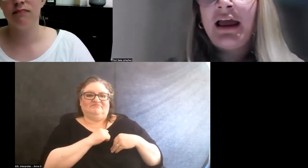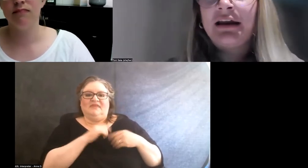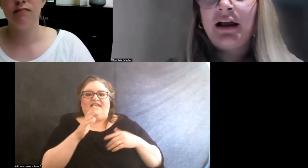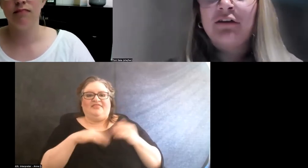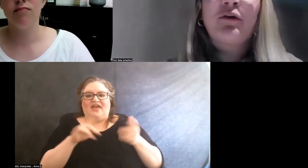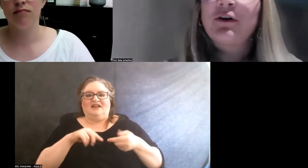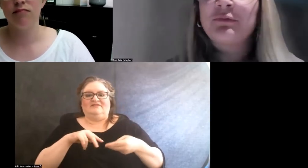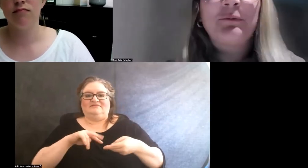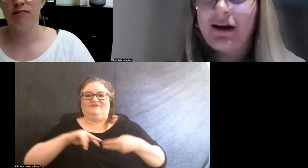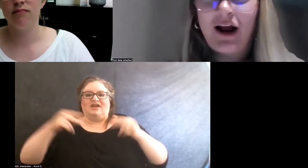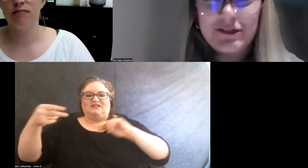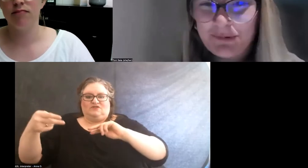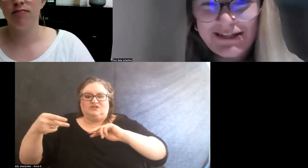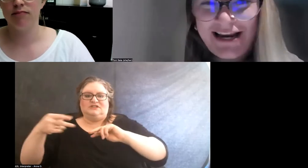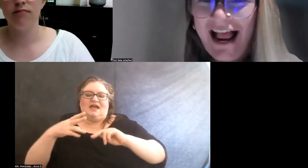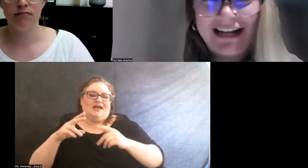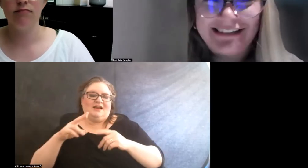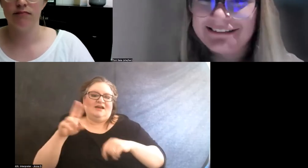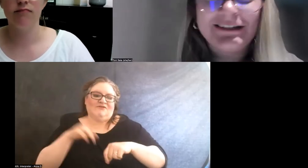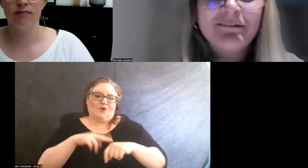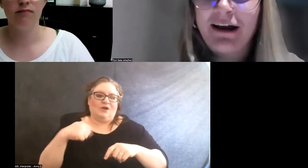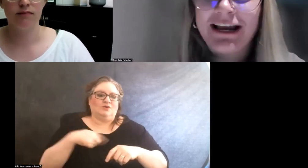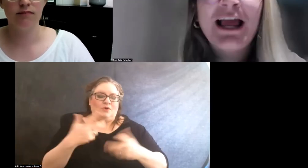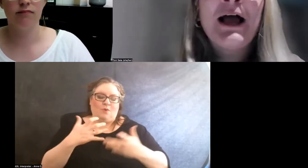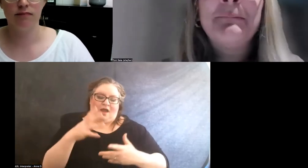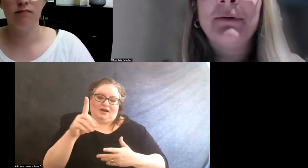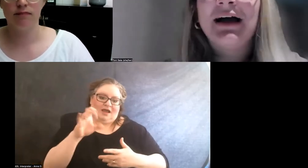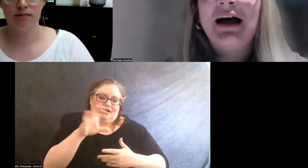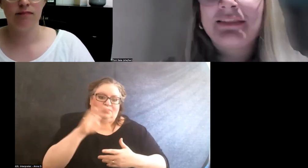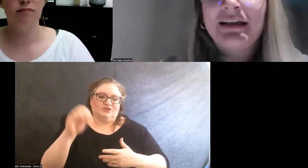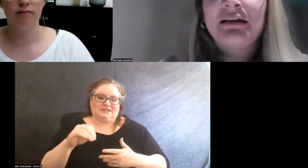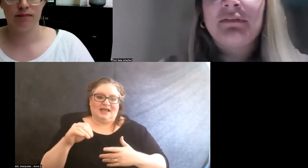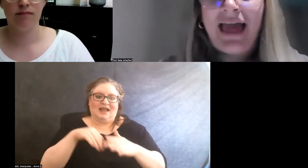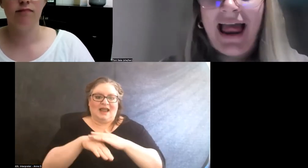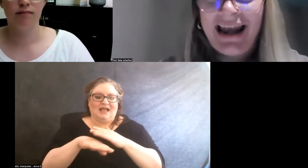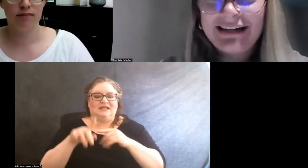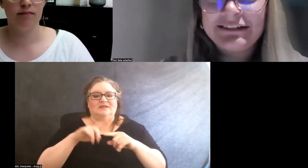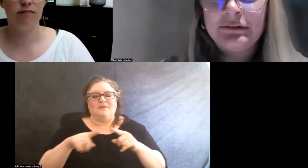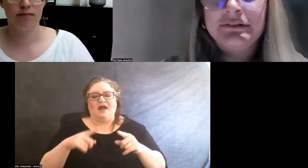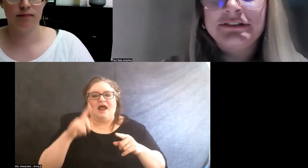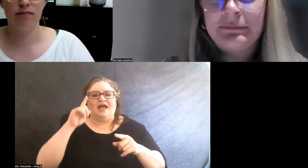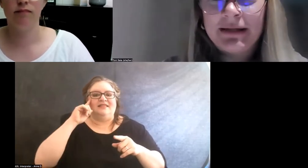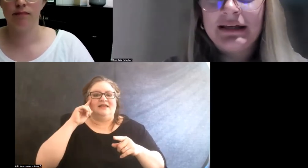And, of course, we want 100% access, right? But I think the attitudes to me